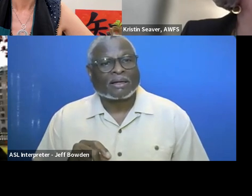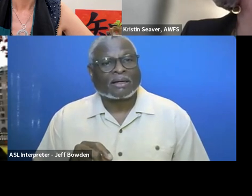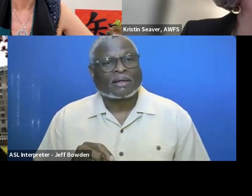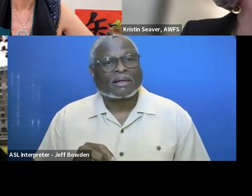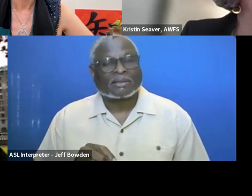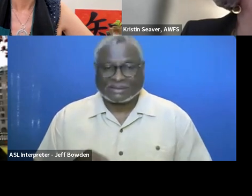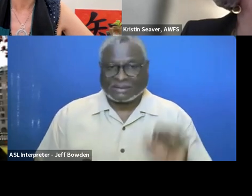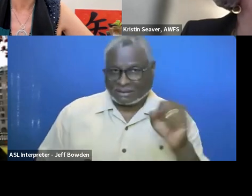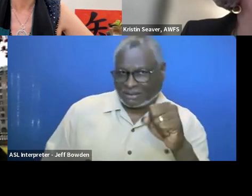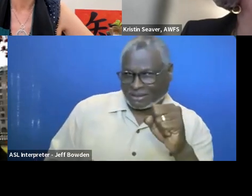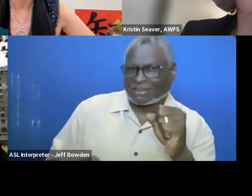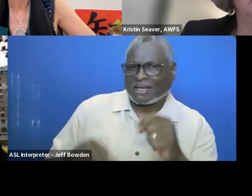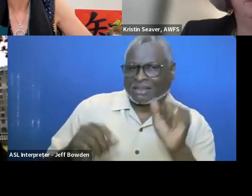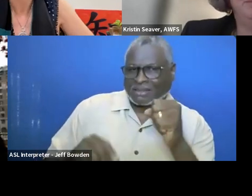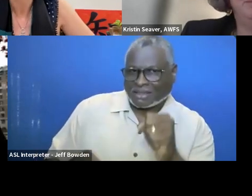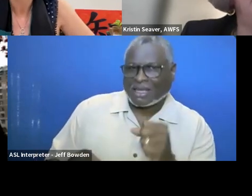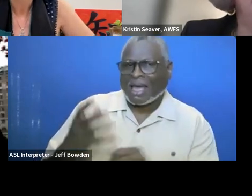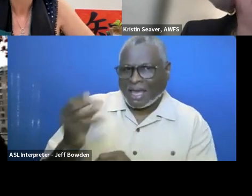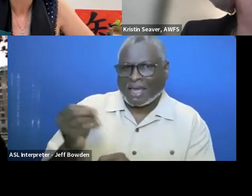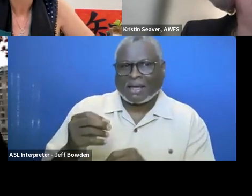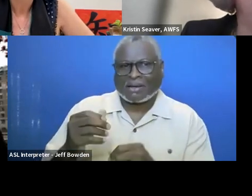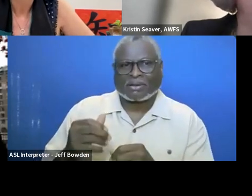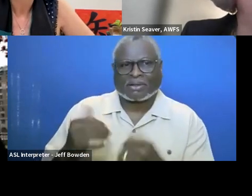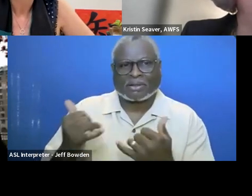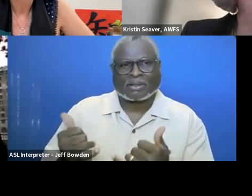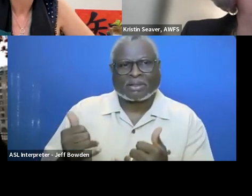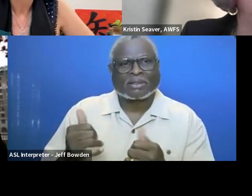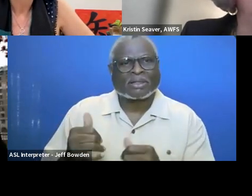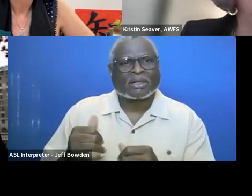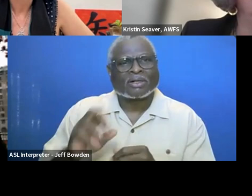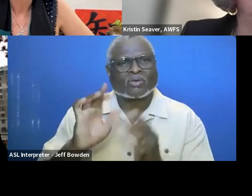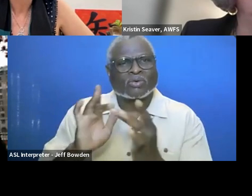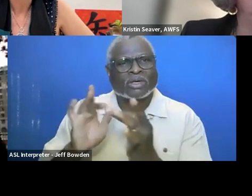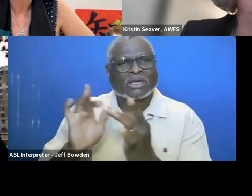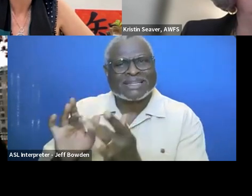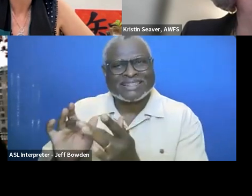Yes. And now I'm going to reach out to them.